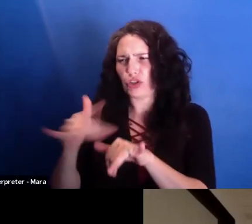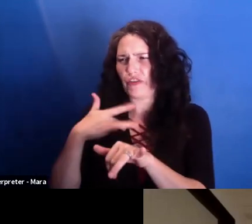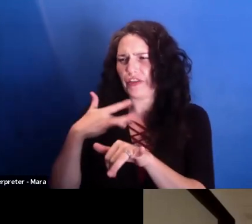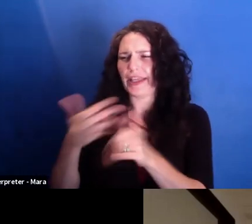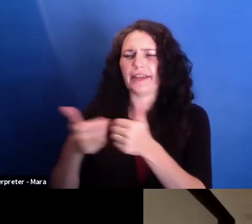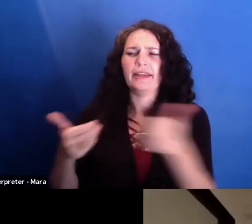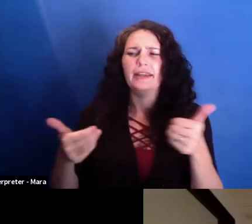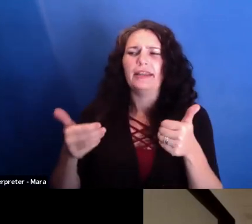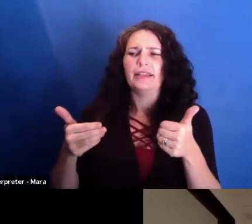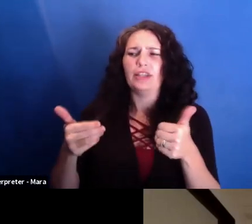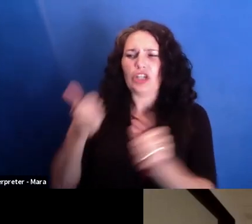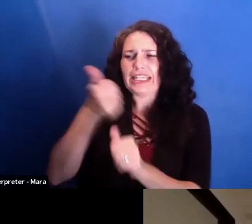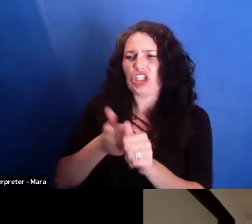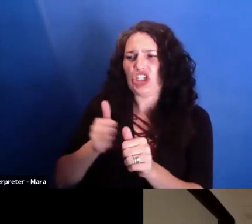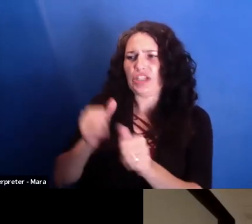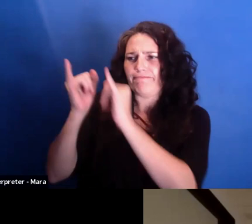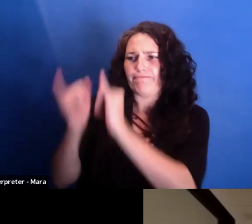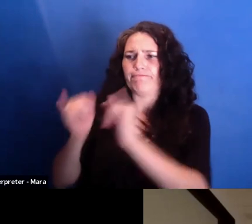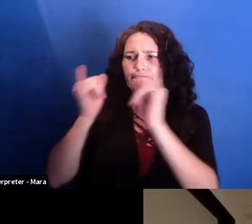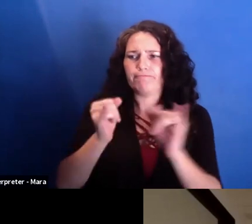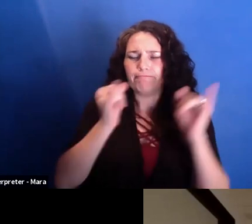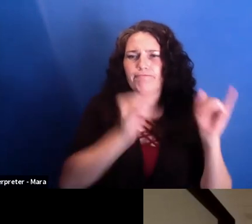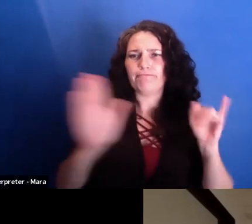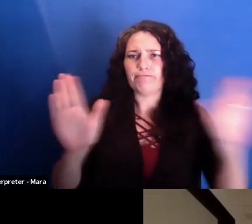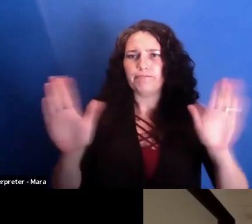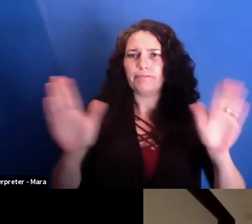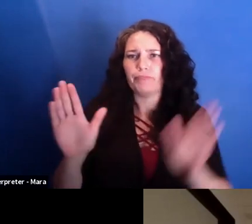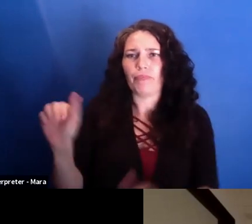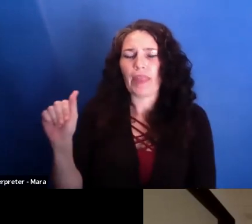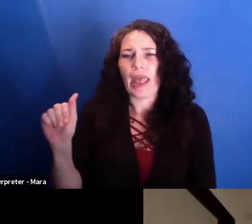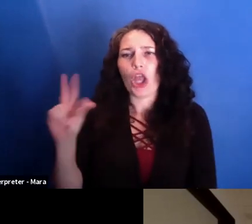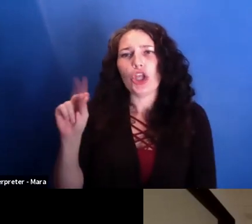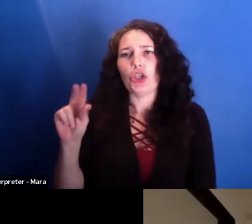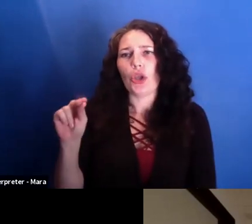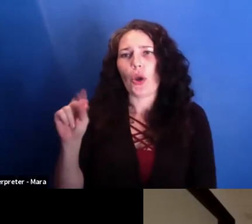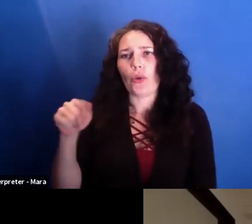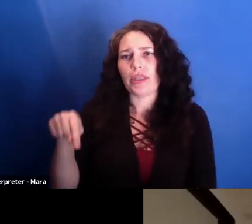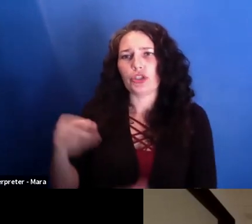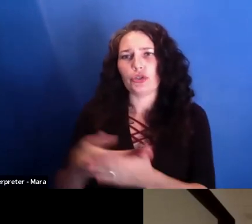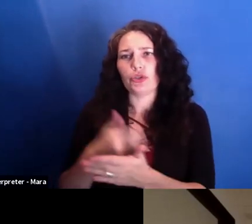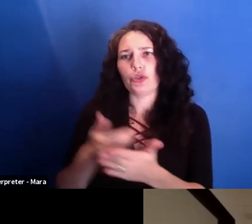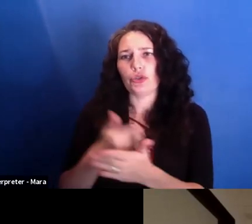I mean, it towards what I said before because that this new party and Vlad won now,